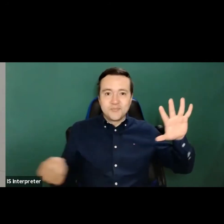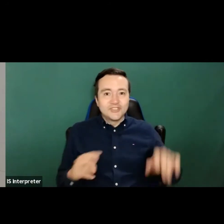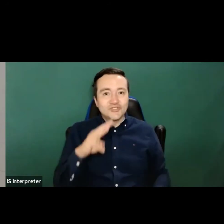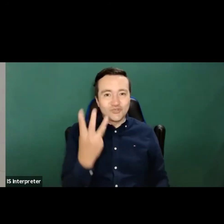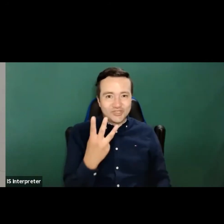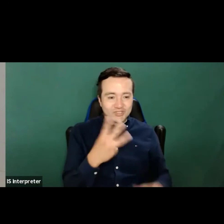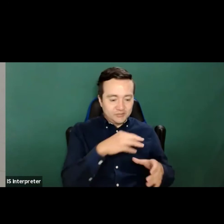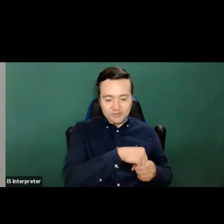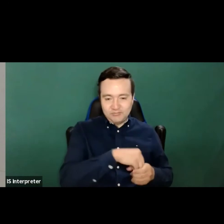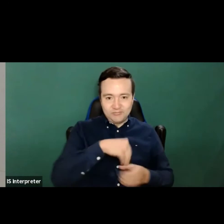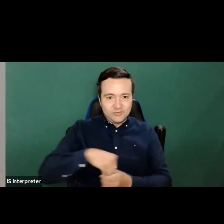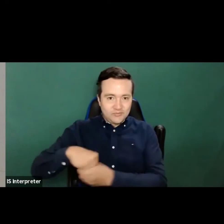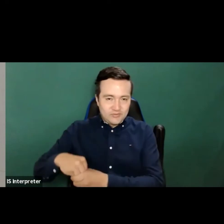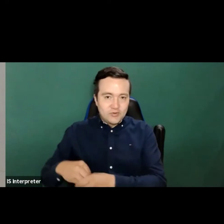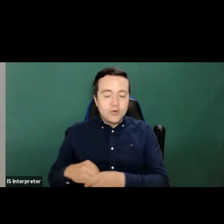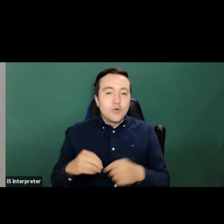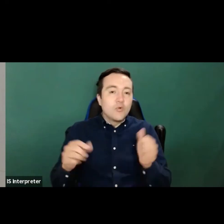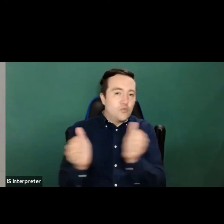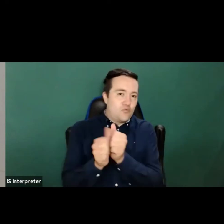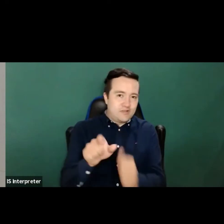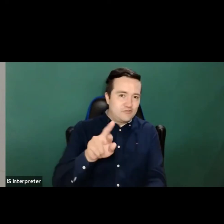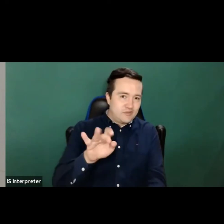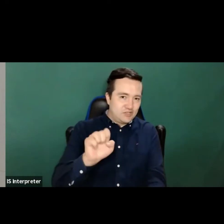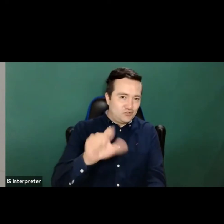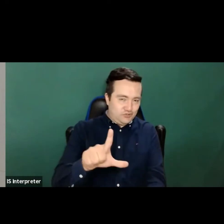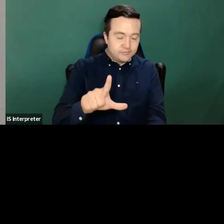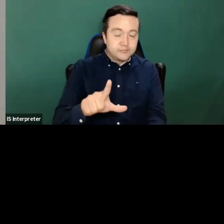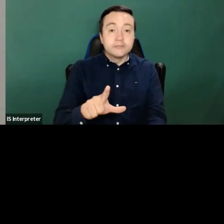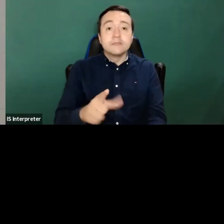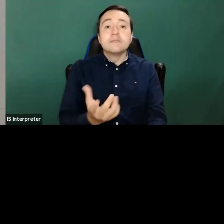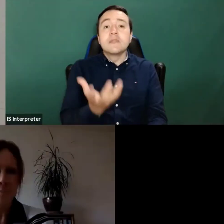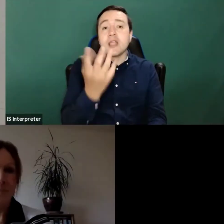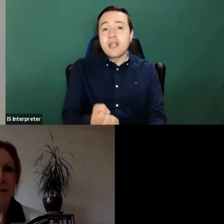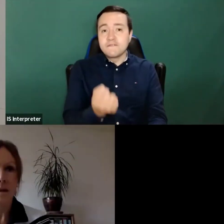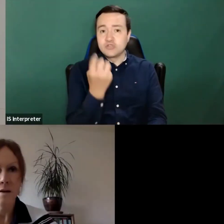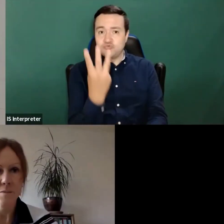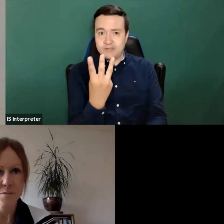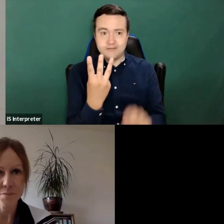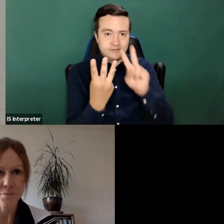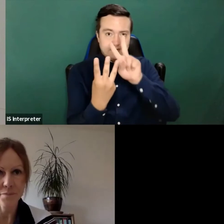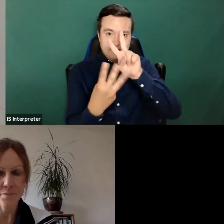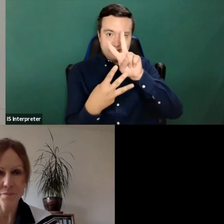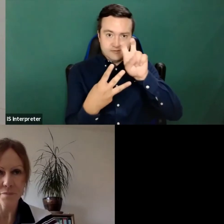Rachel from IVP and we have three different topics everything is circulating are focusing